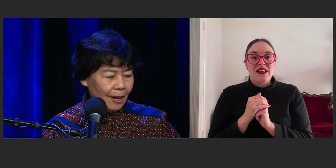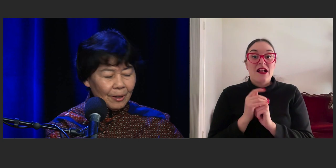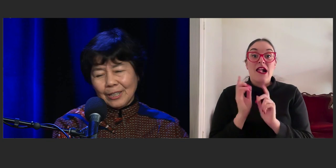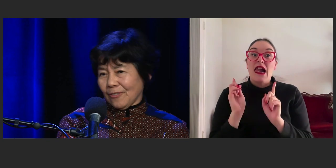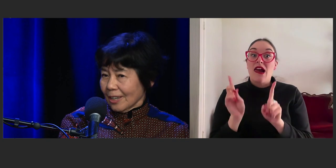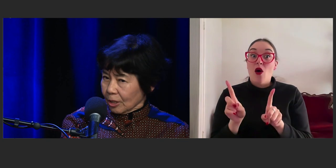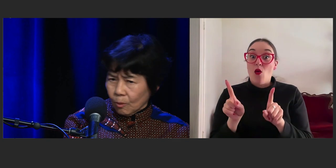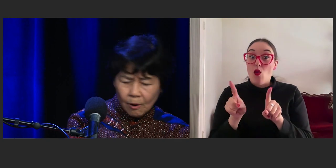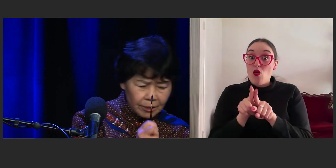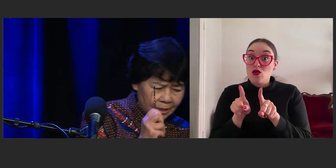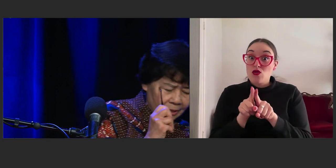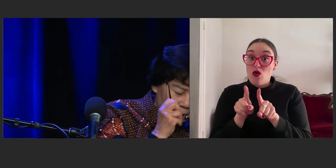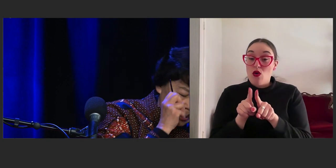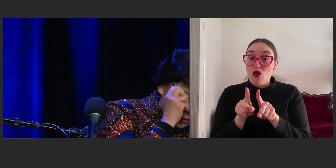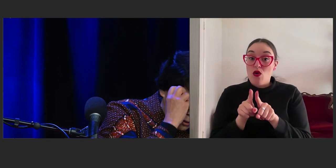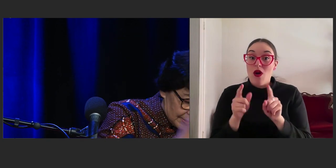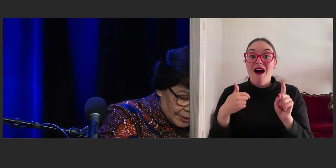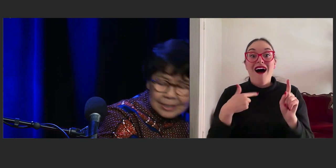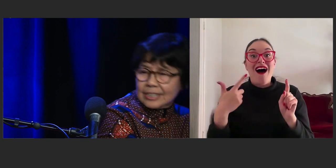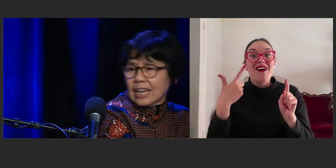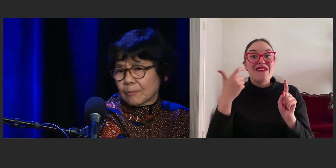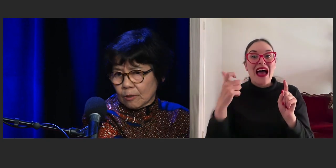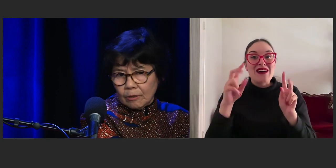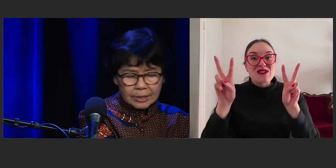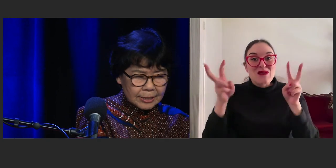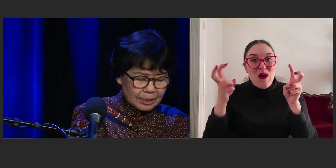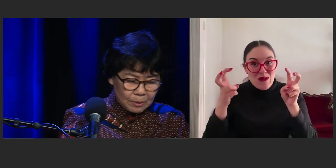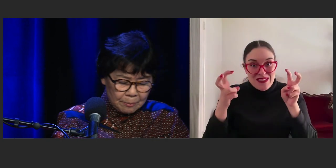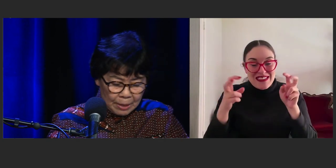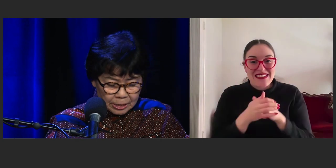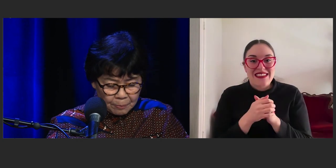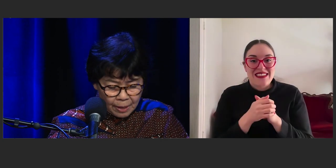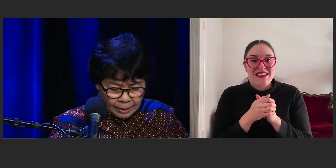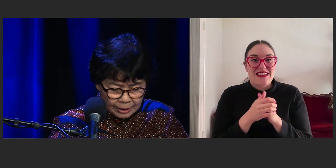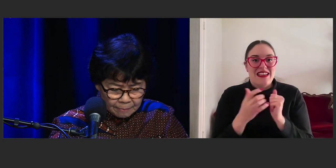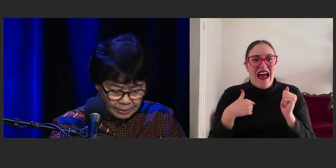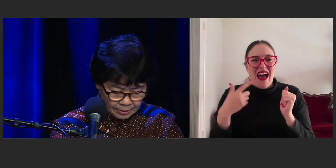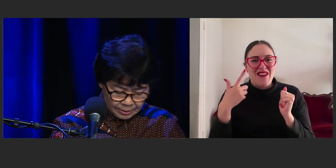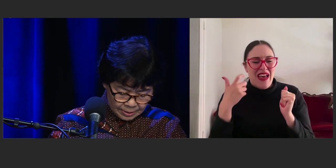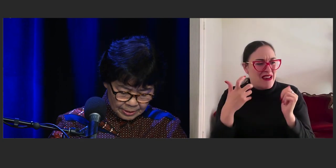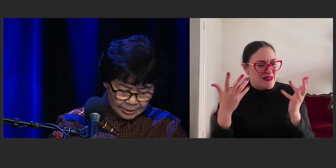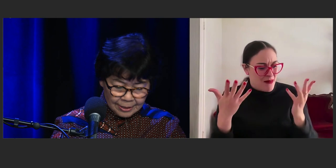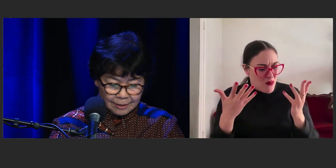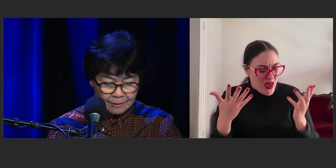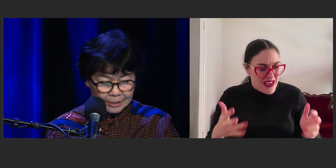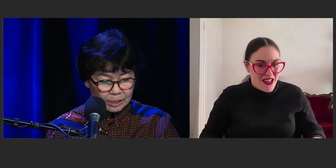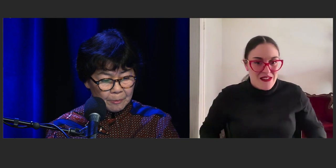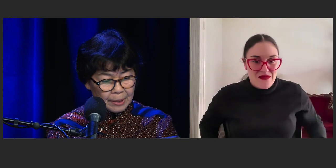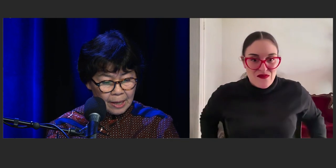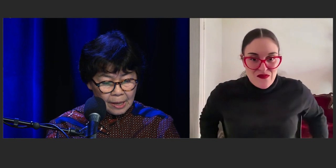I found a quote, I just came across it somewhere. It's by, hang on, just let me,